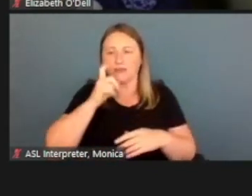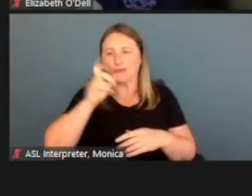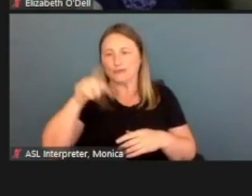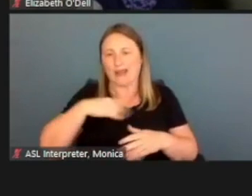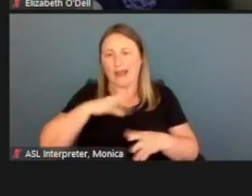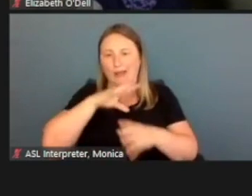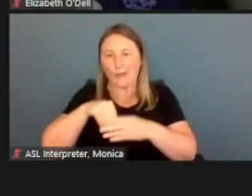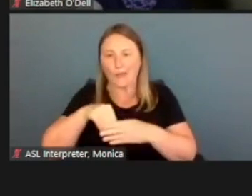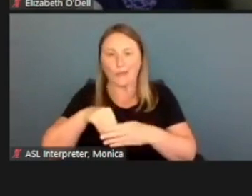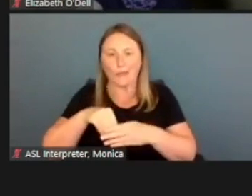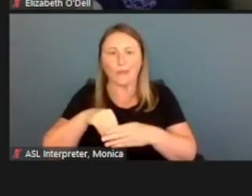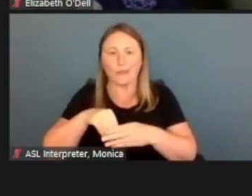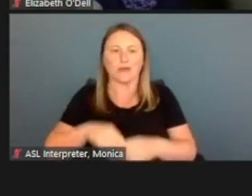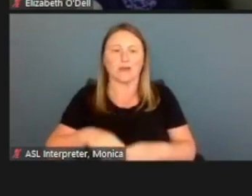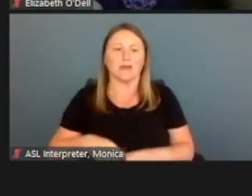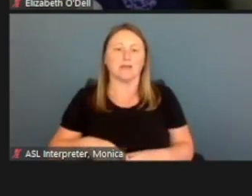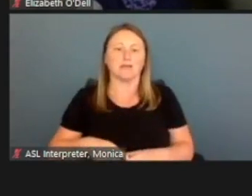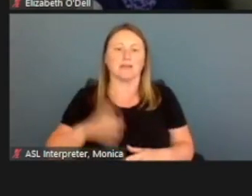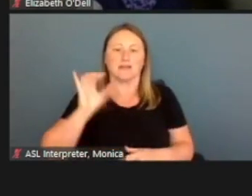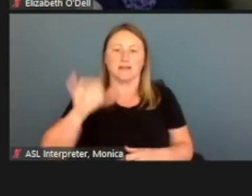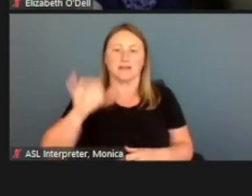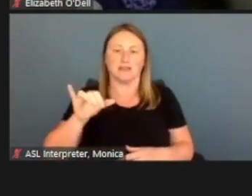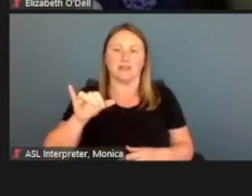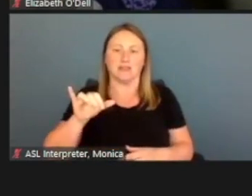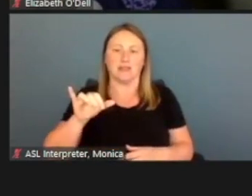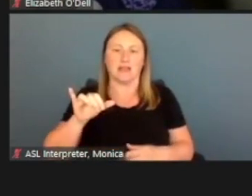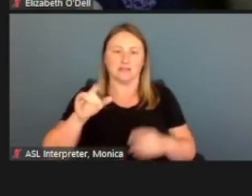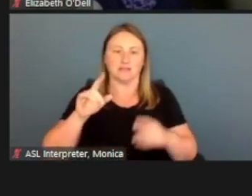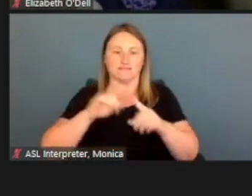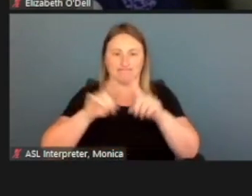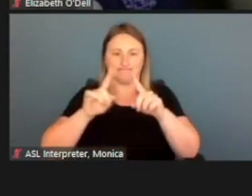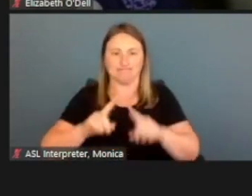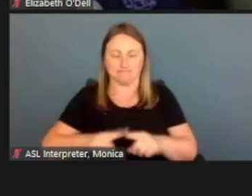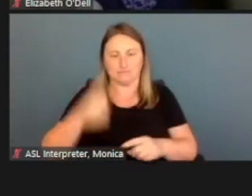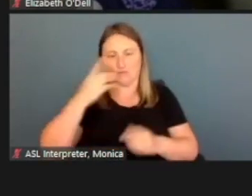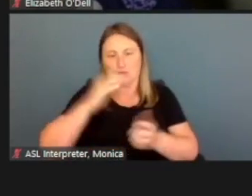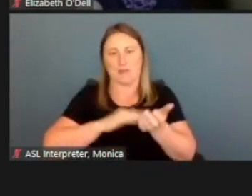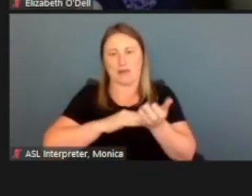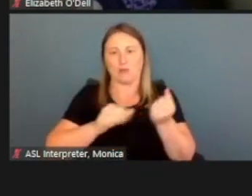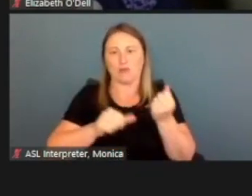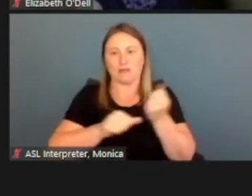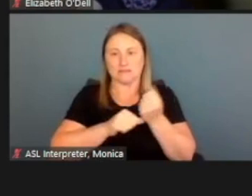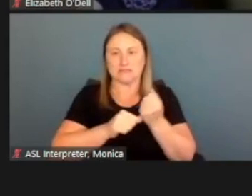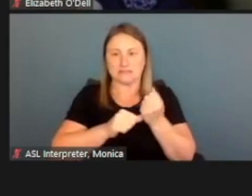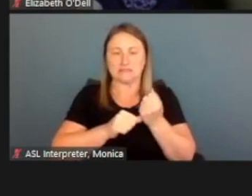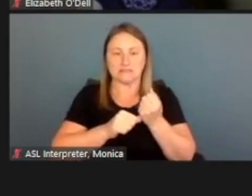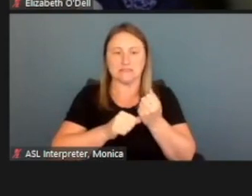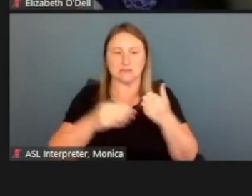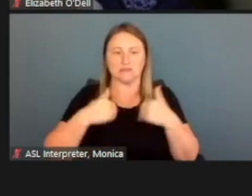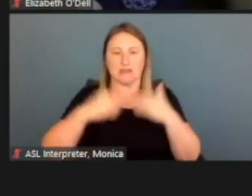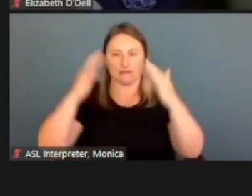And again, this is where we have the accordions. Well for medical assistance, it should include these individuals.